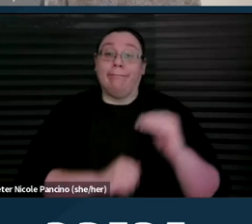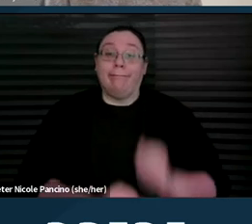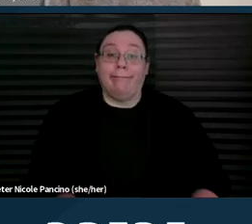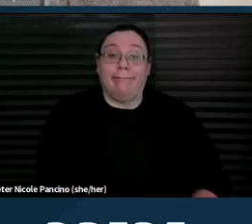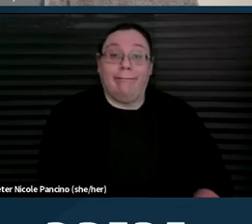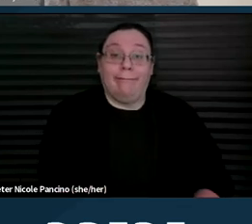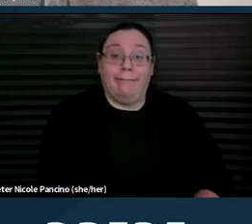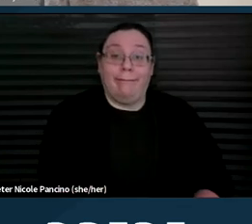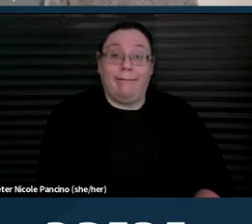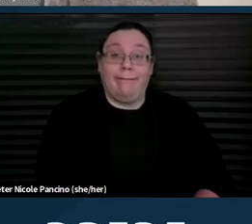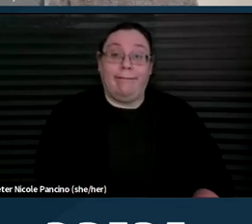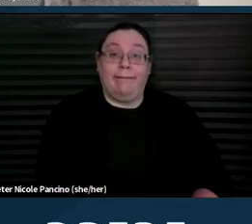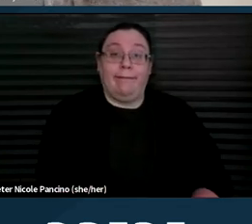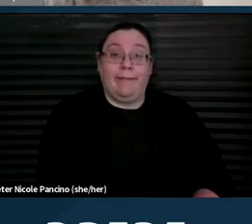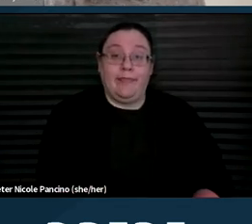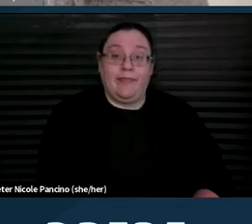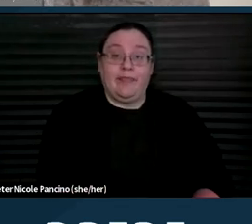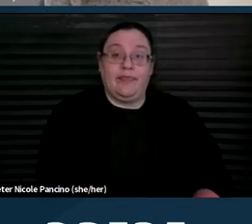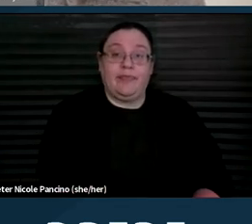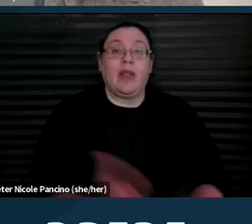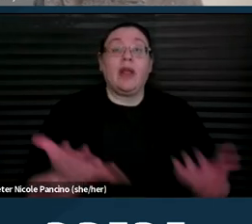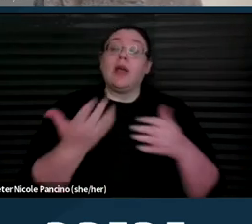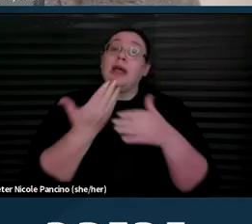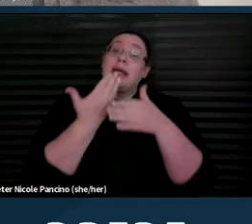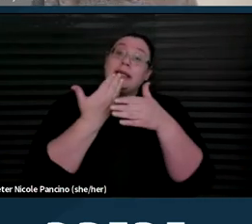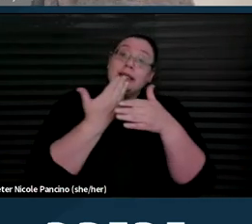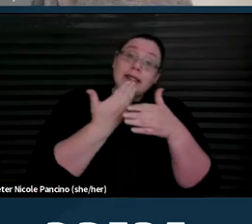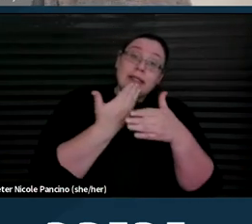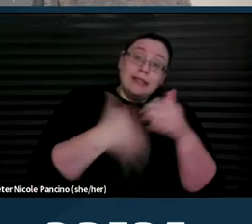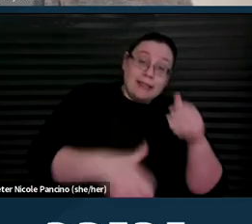So a sexual or reproductive health clinic has essentially